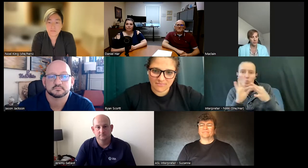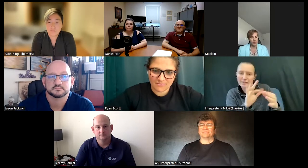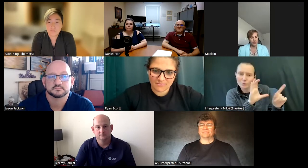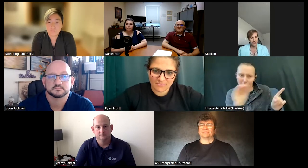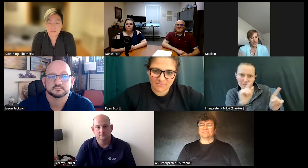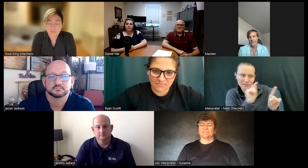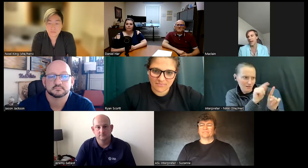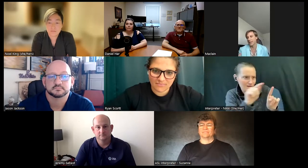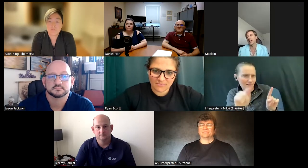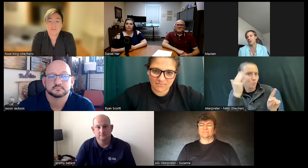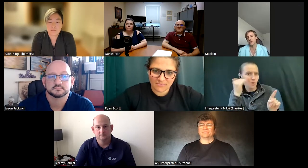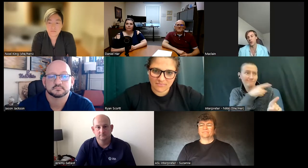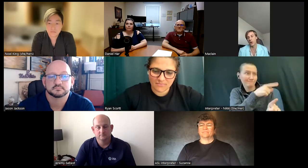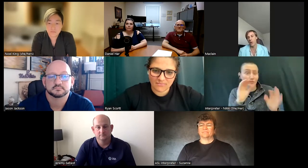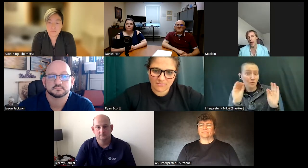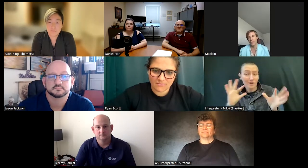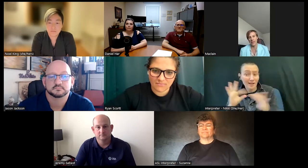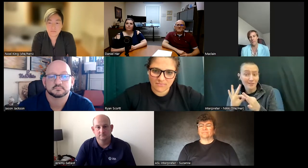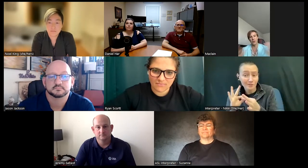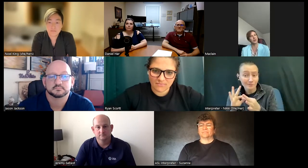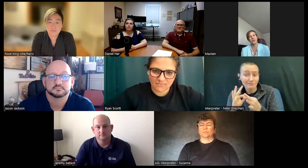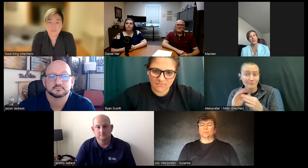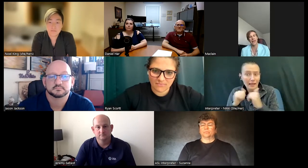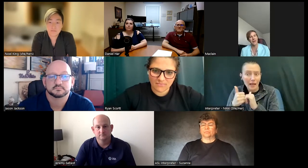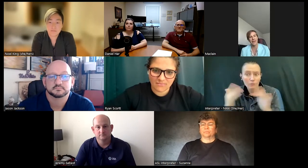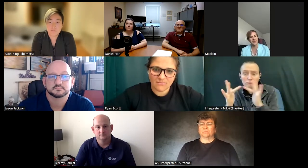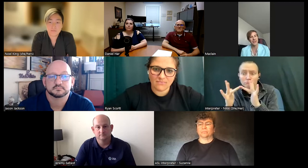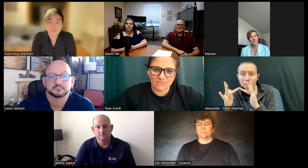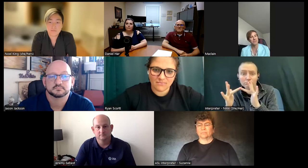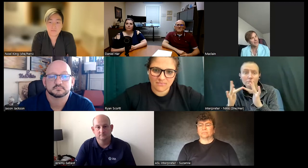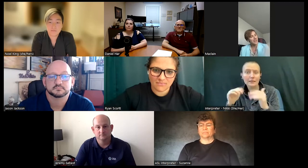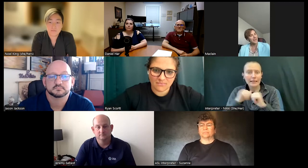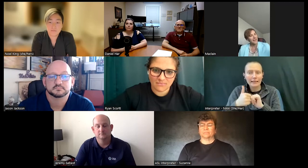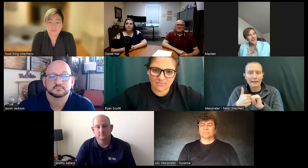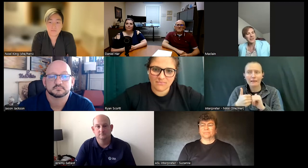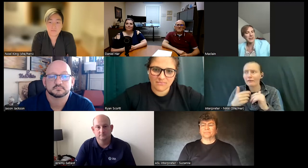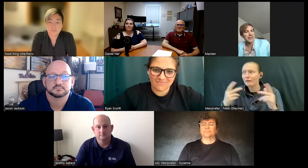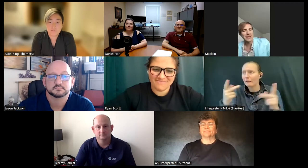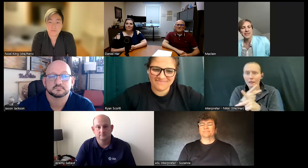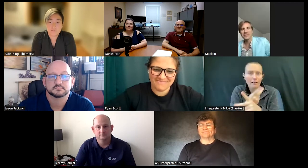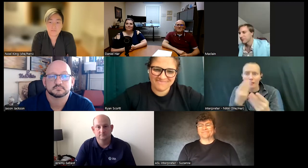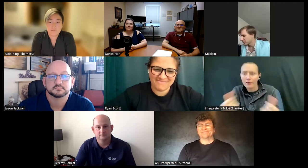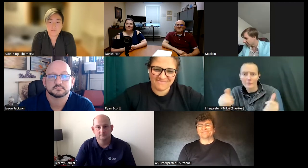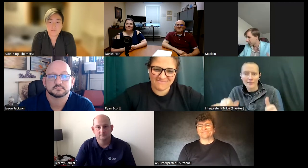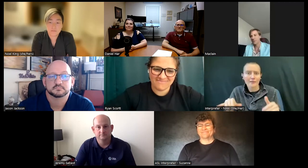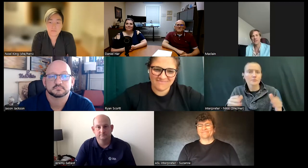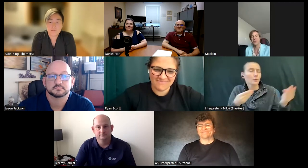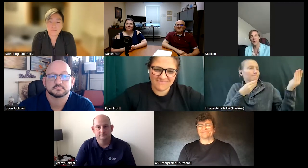don't have that connection they don't know how they can't put two and two together I guess so that's a little bit I mean if you have other specific